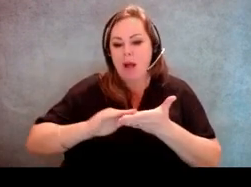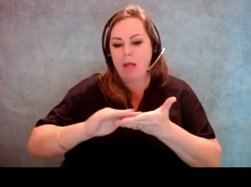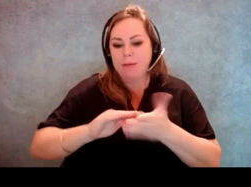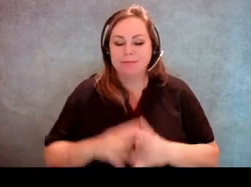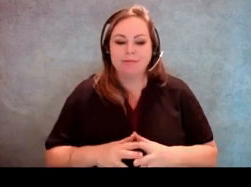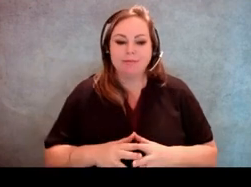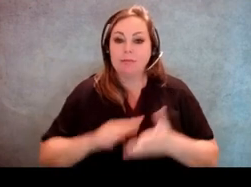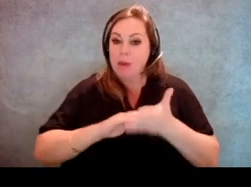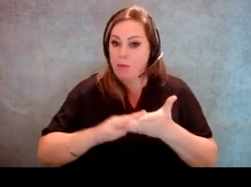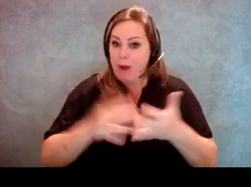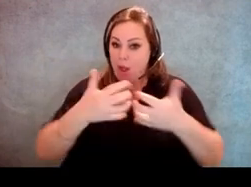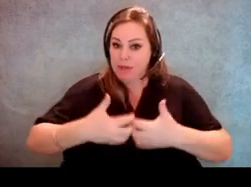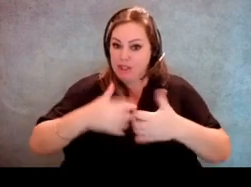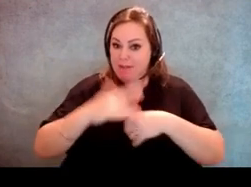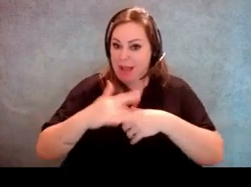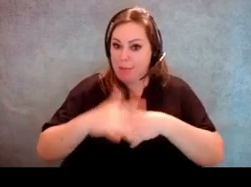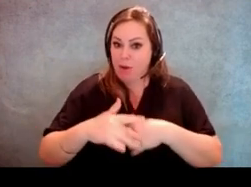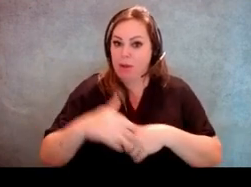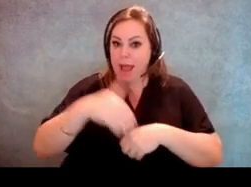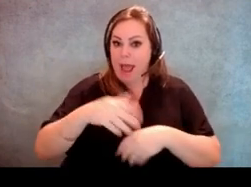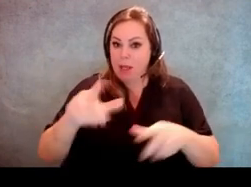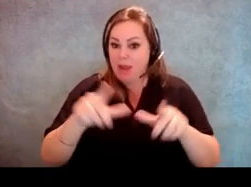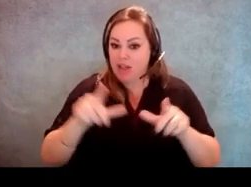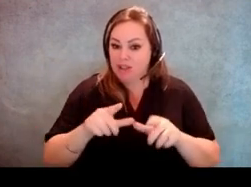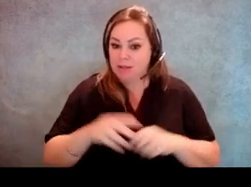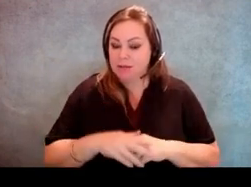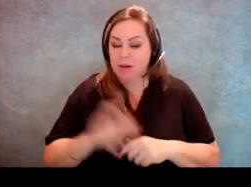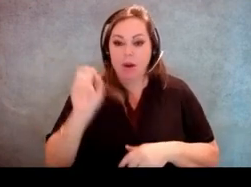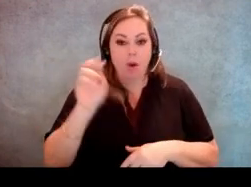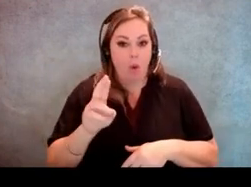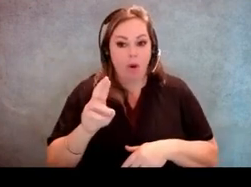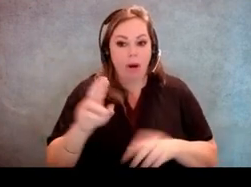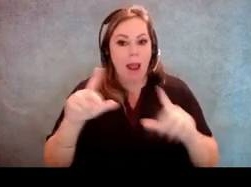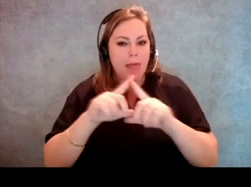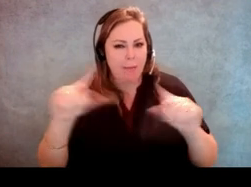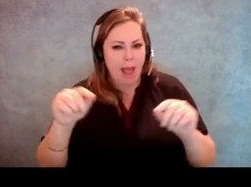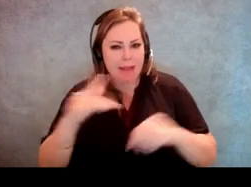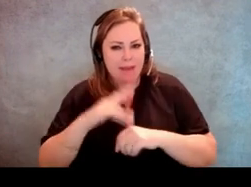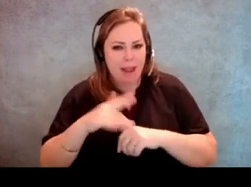Are braille machines available at polling locations, or are the ballots available in braille?